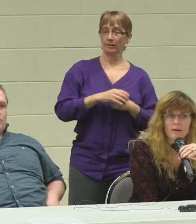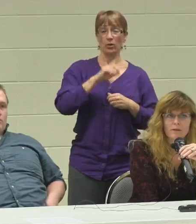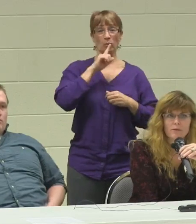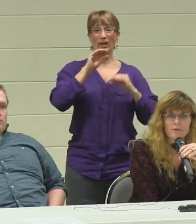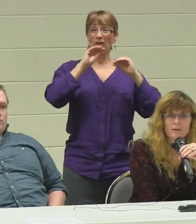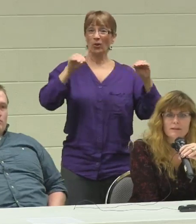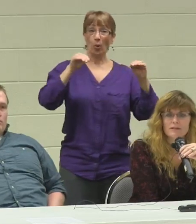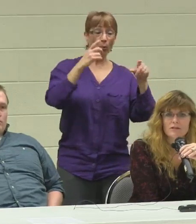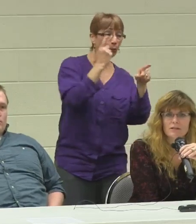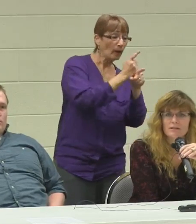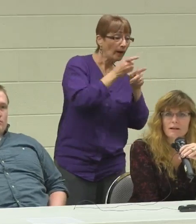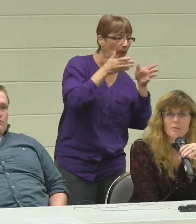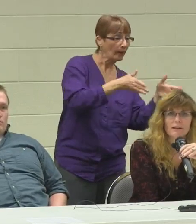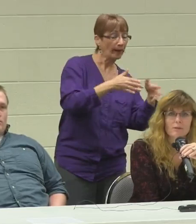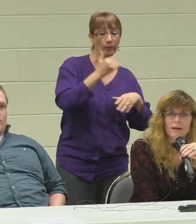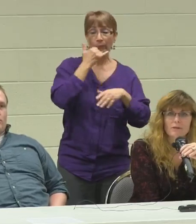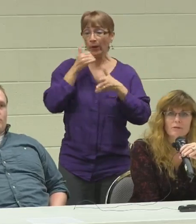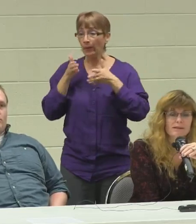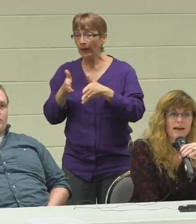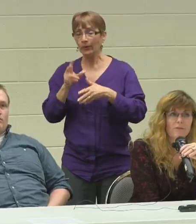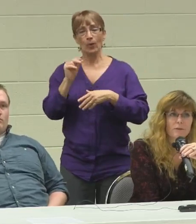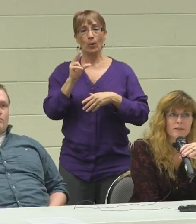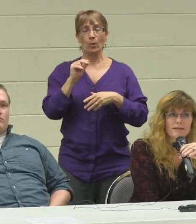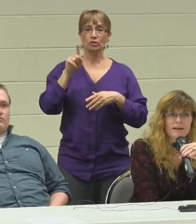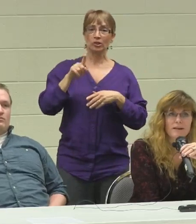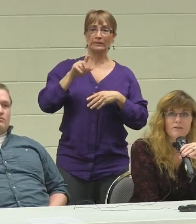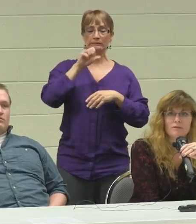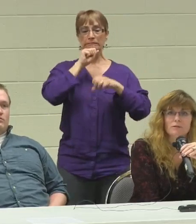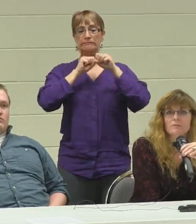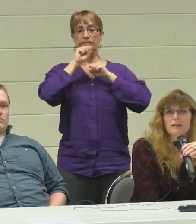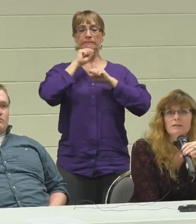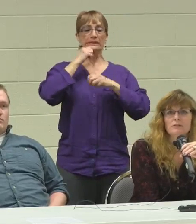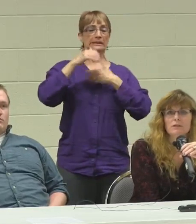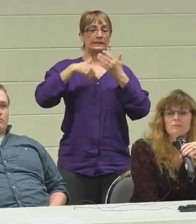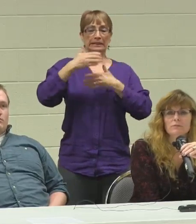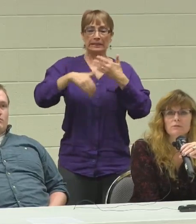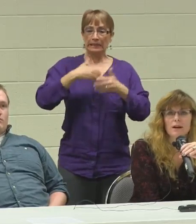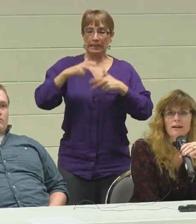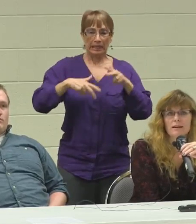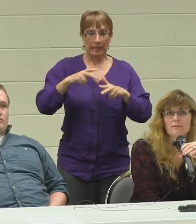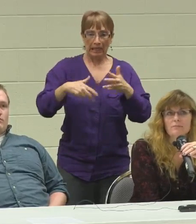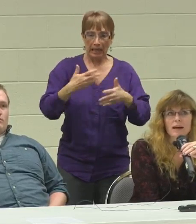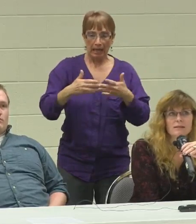to go through this. It's just stumbling your way through, because everybody's an individual. So try to ask